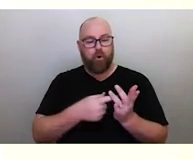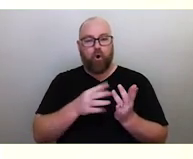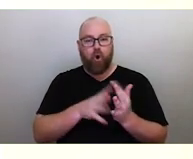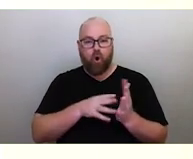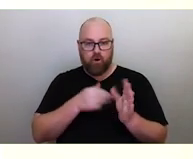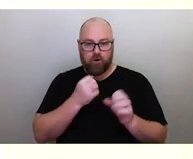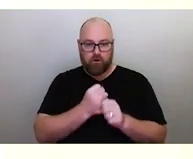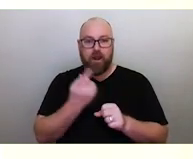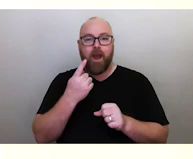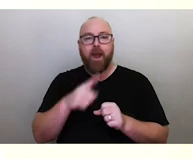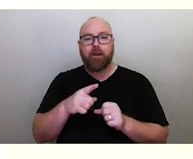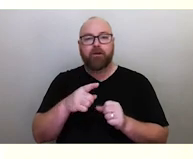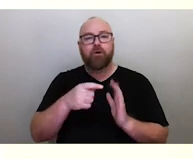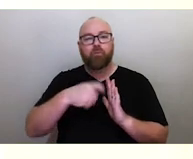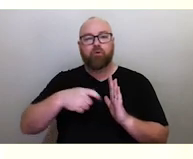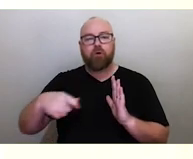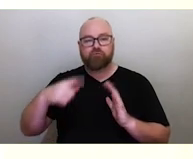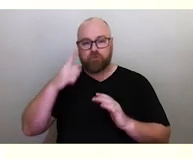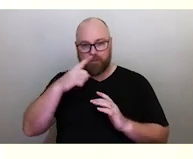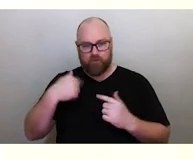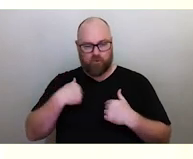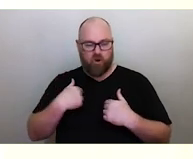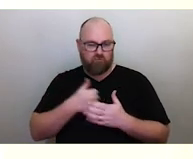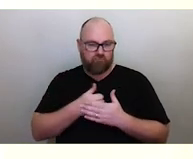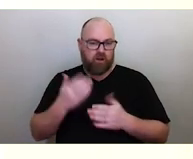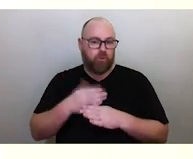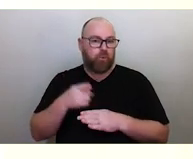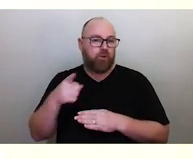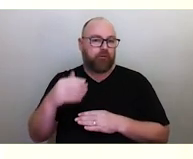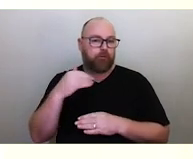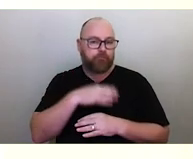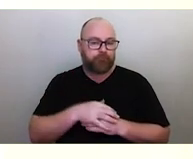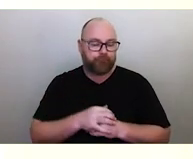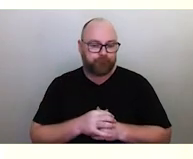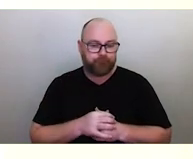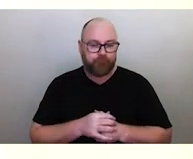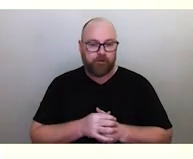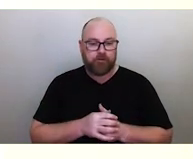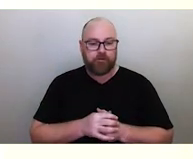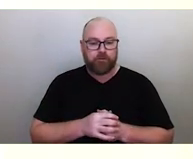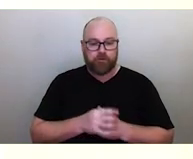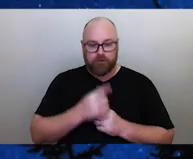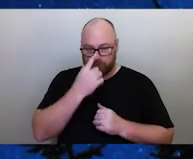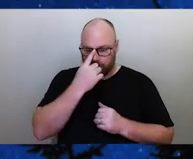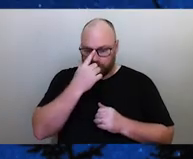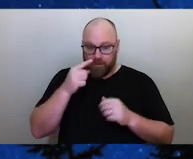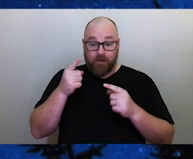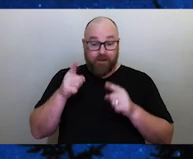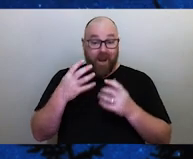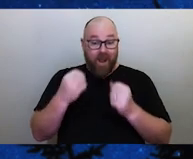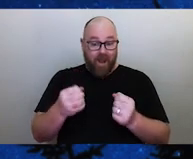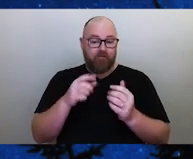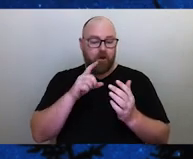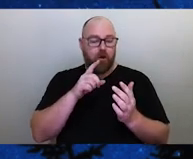which is where I normally work in Melbourne, on their Country and they have a constellation called Barrukill